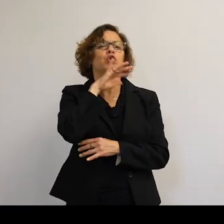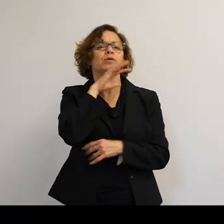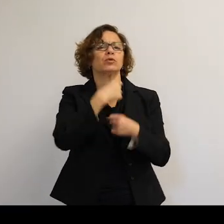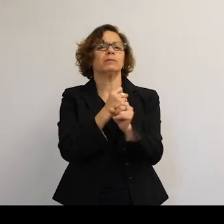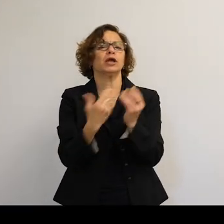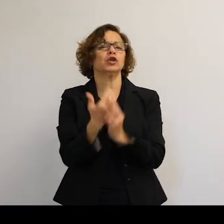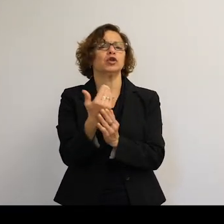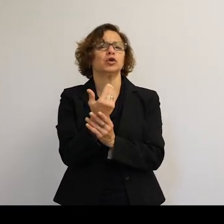That's what-- we put it there--